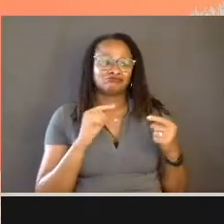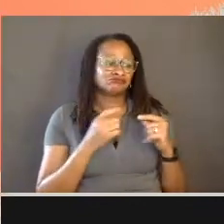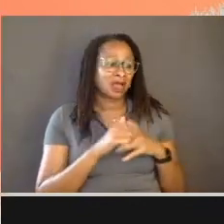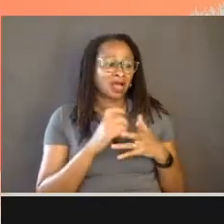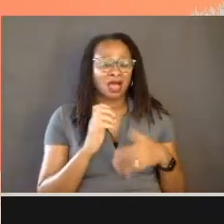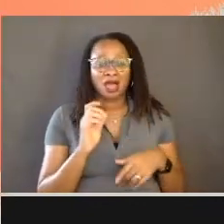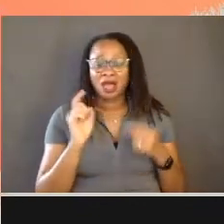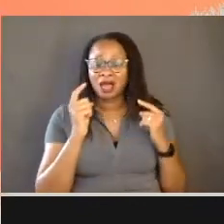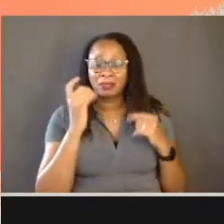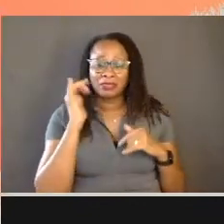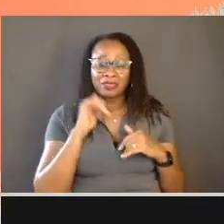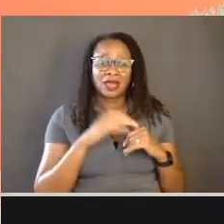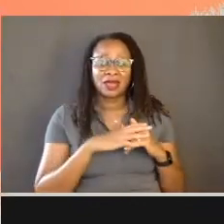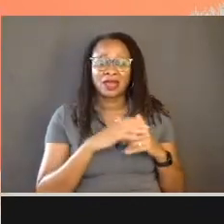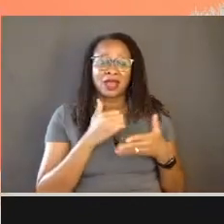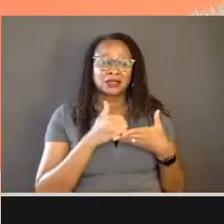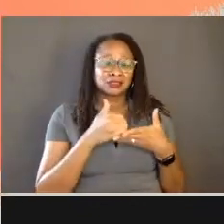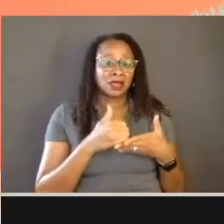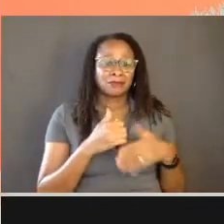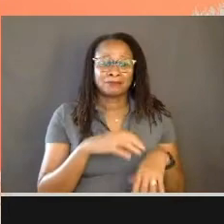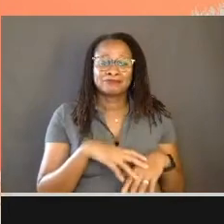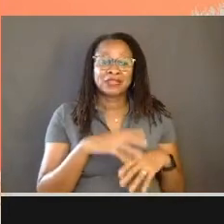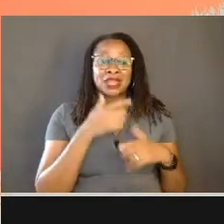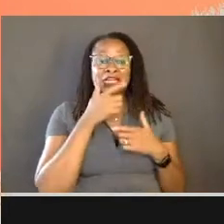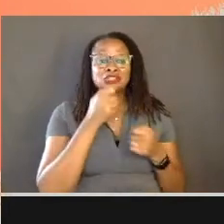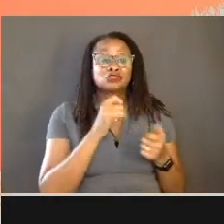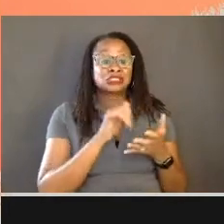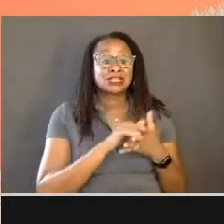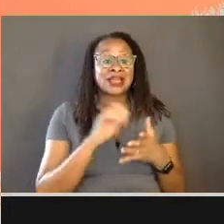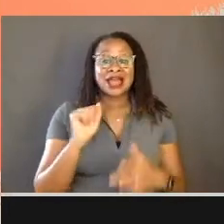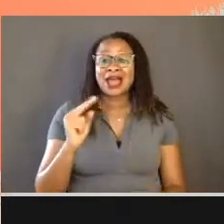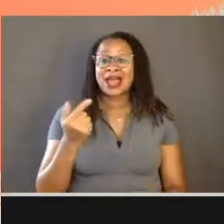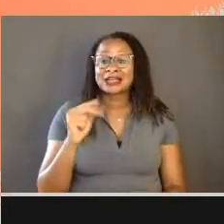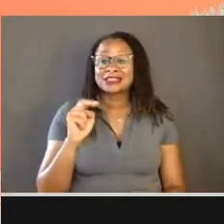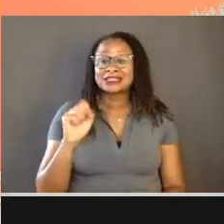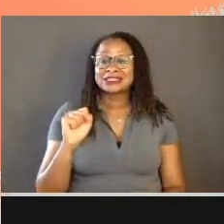It's so interesting that Agnes was anonymous